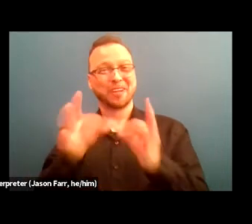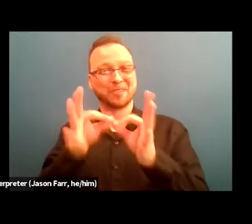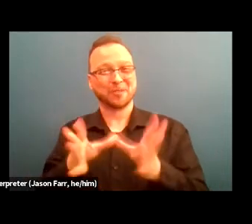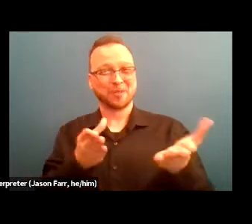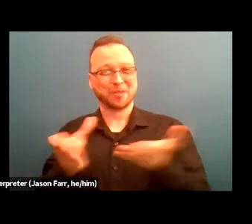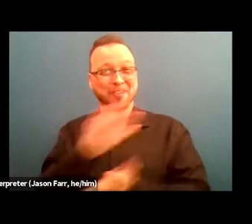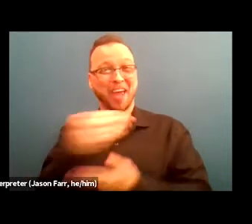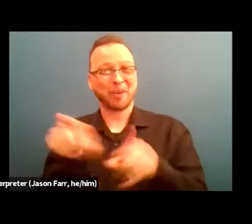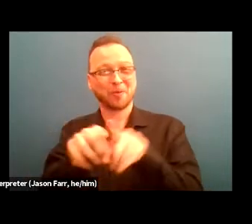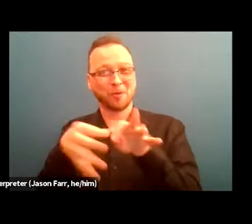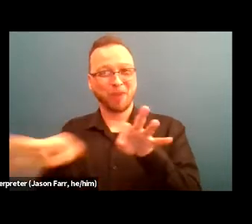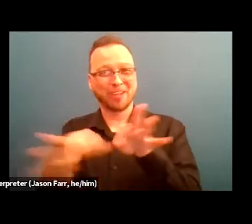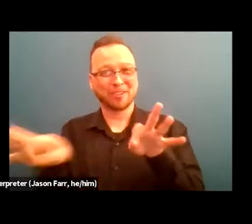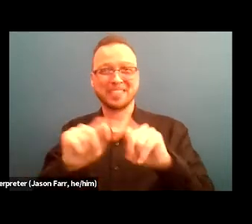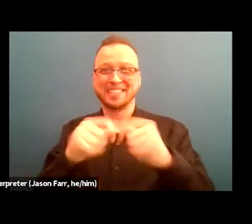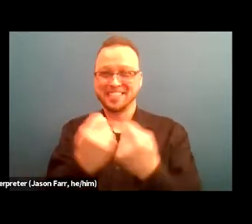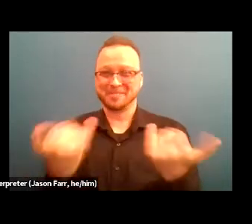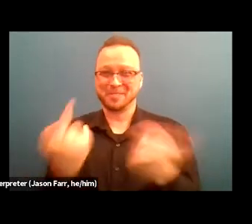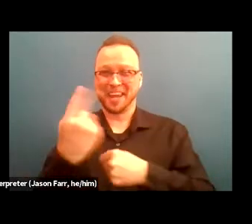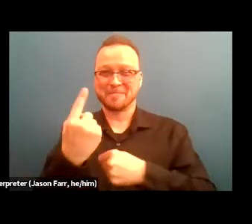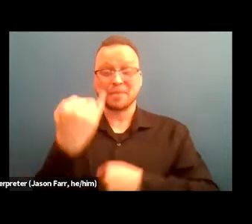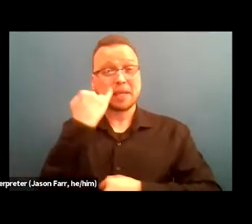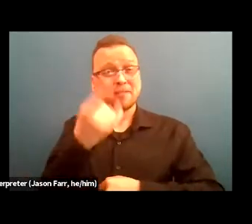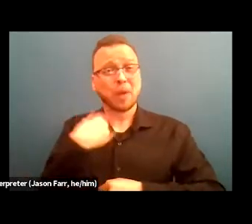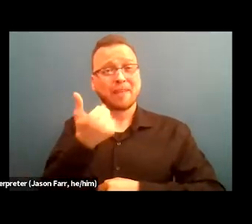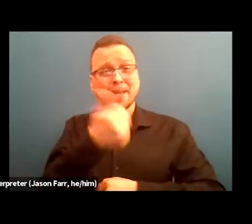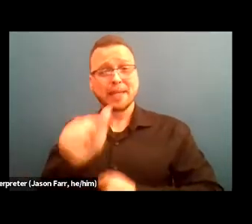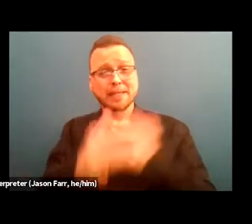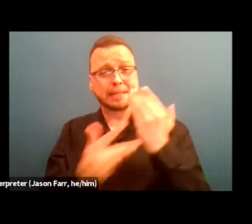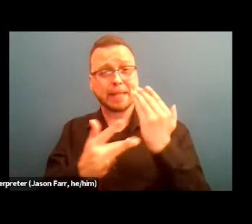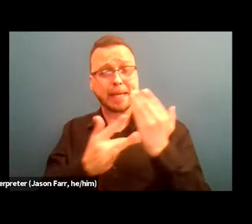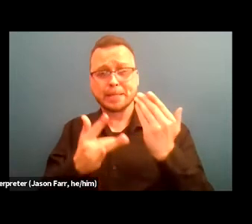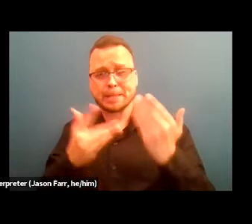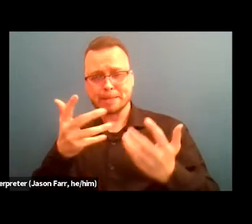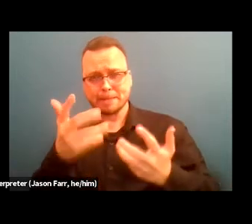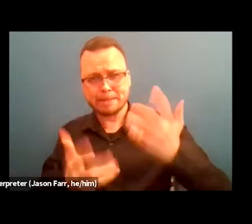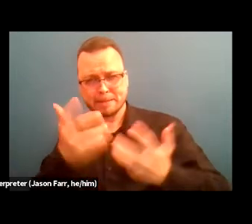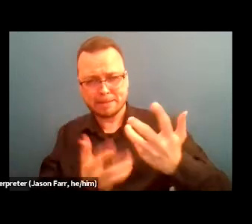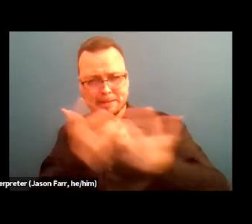Again, today, if you're having any technical issues, please feel free to reach out to us via email,